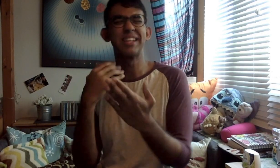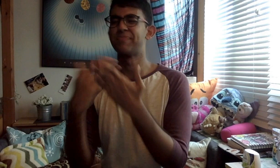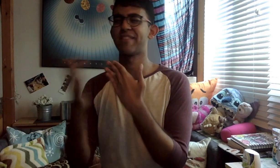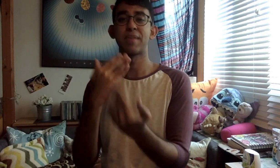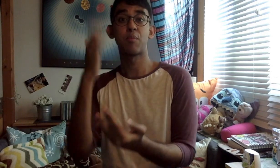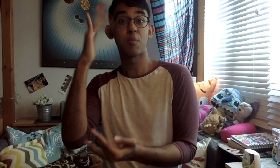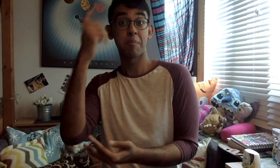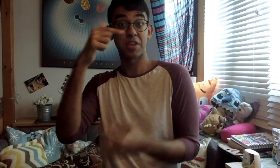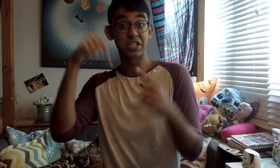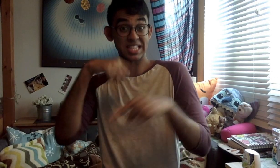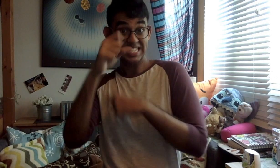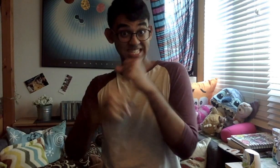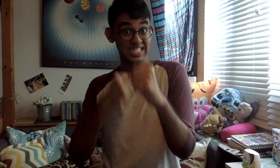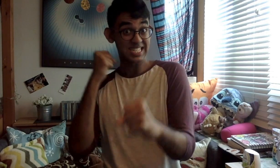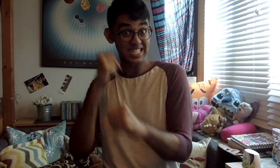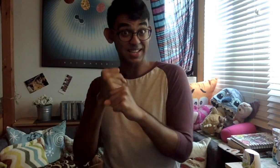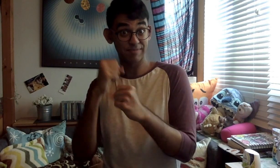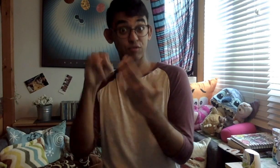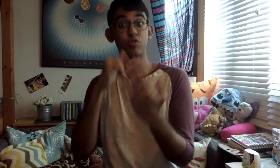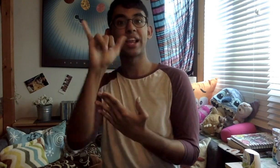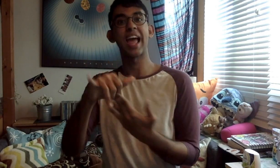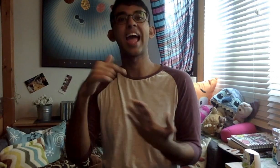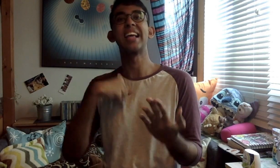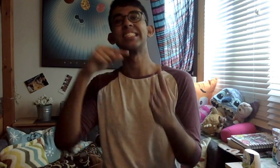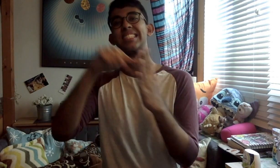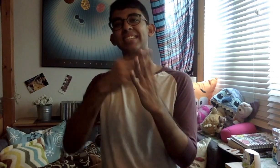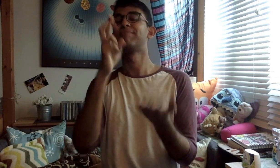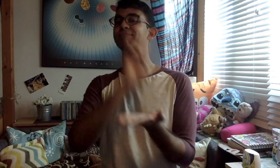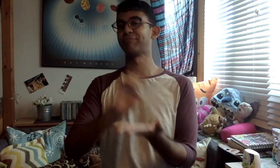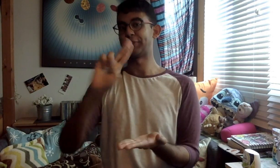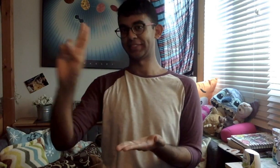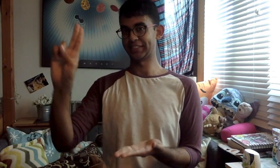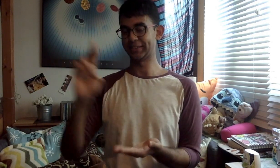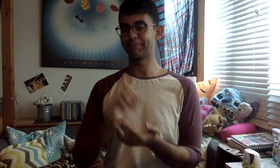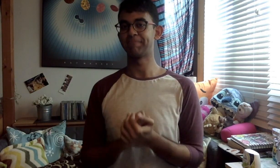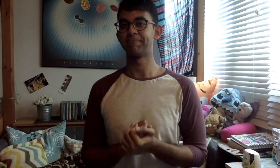but that doesn't really matter, because this July, I'll be starting university.